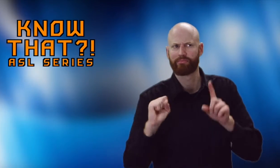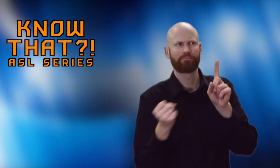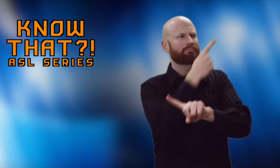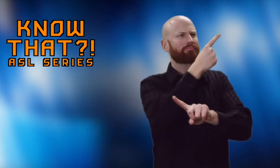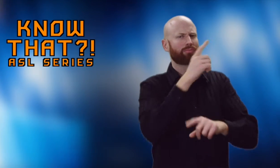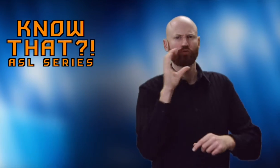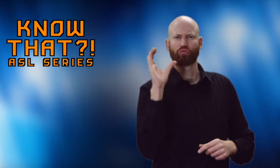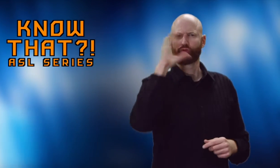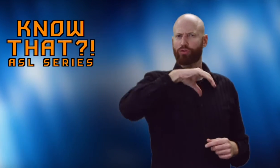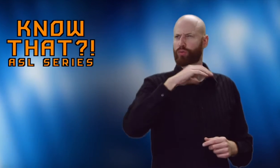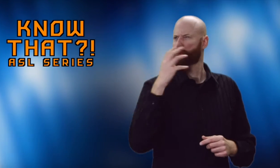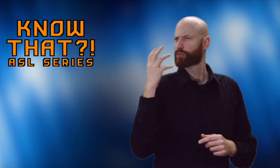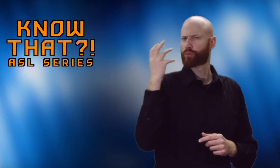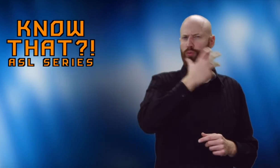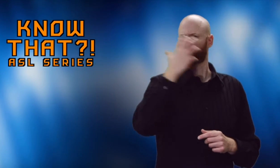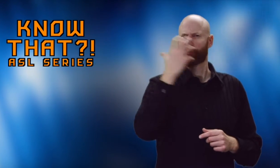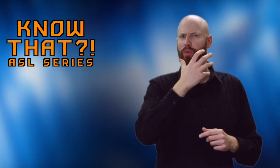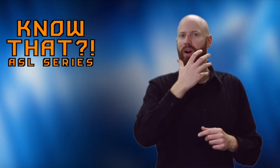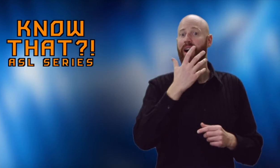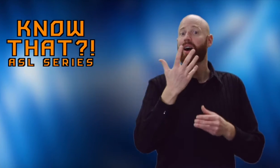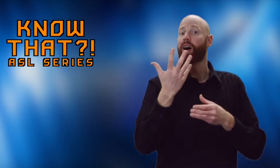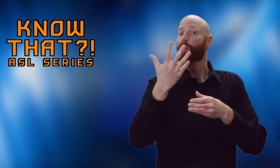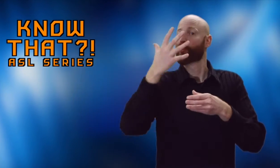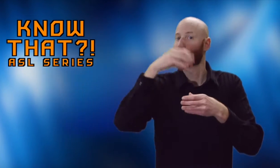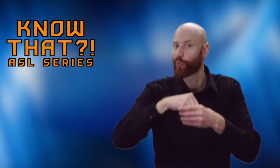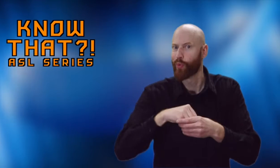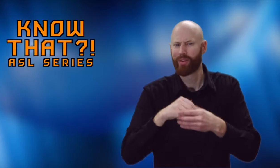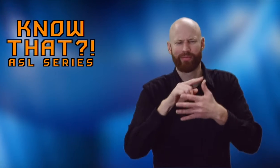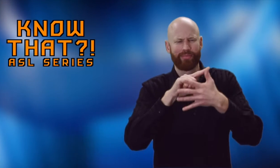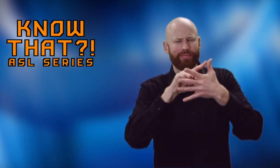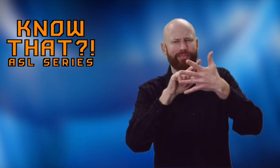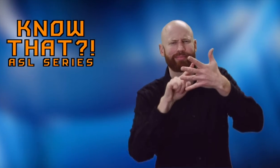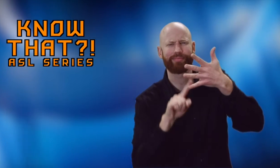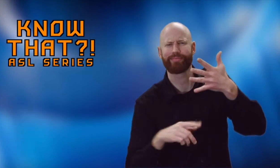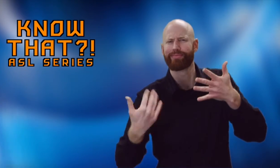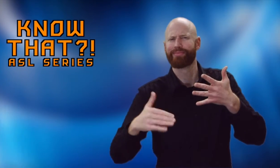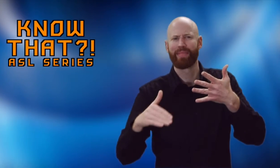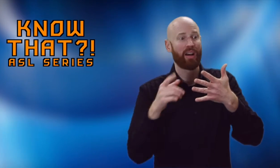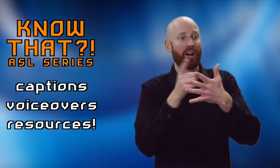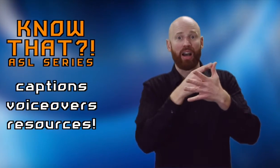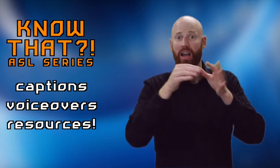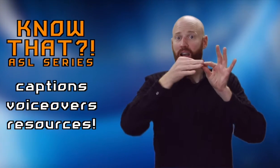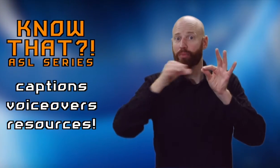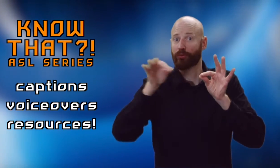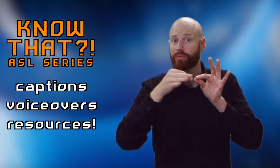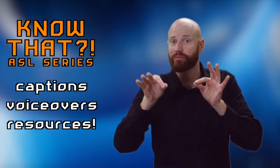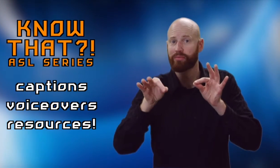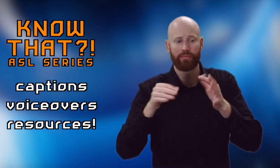bizarre and incredible facts. This video series is going to include such features